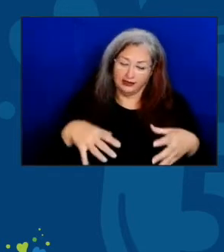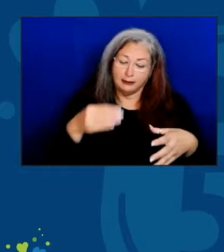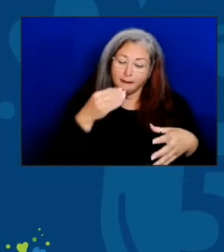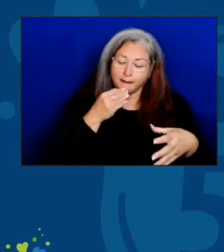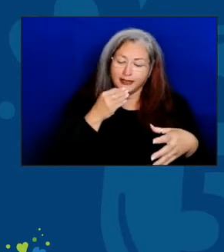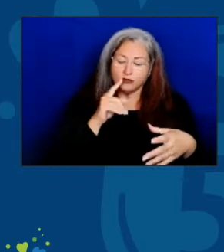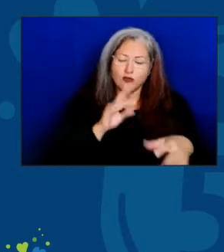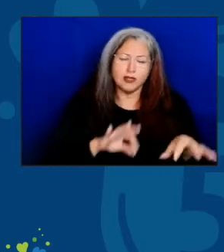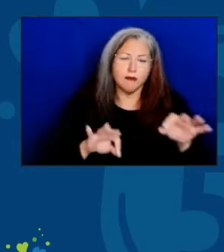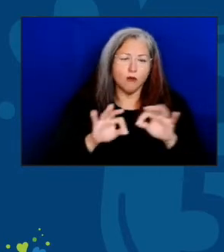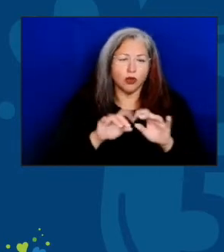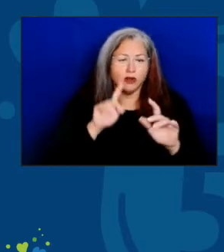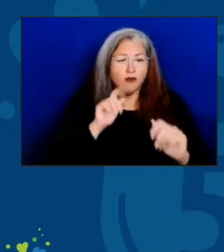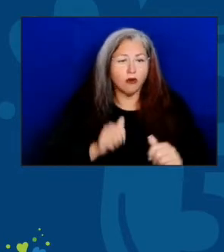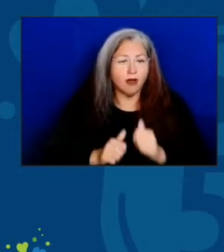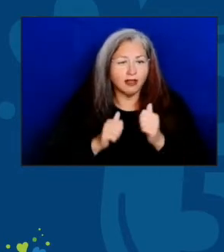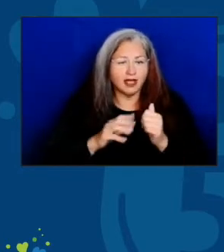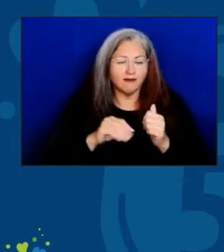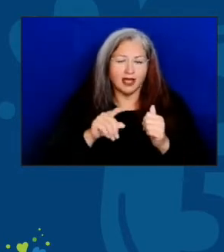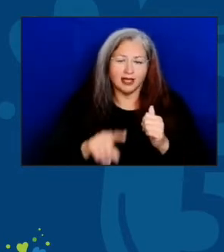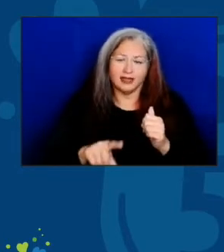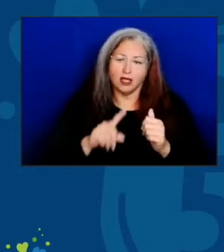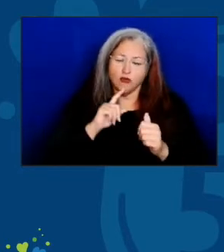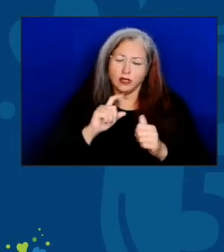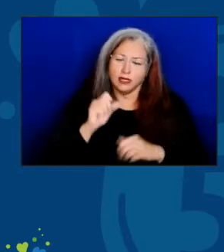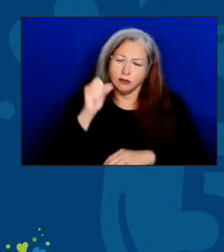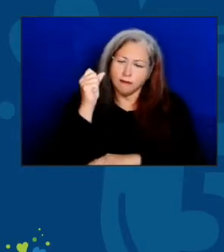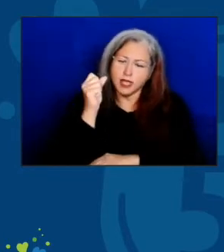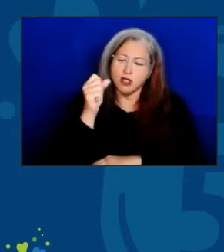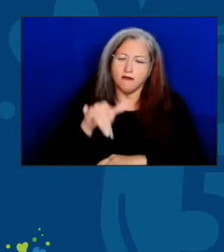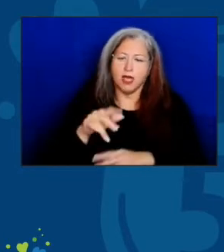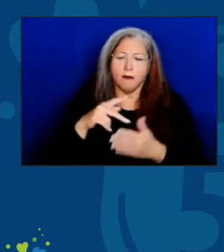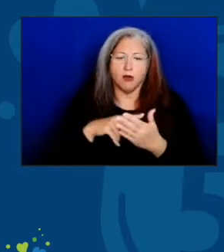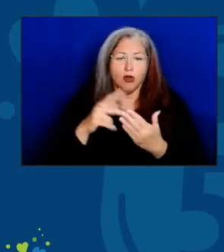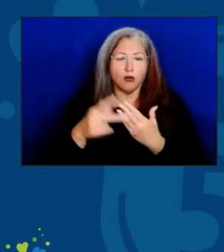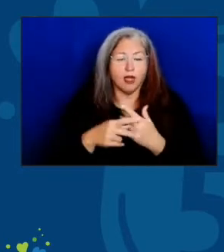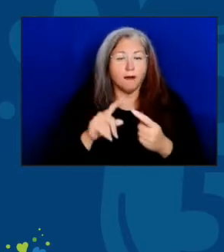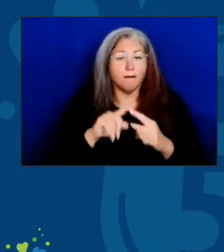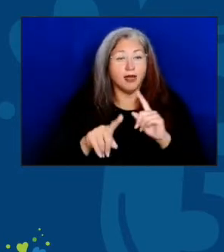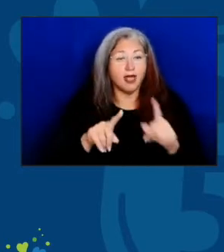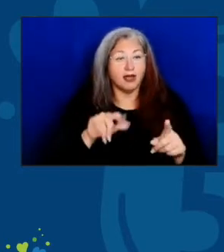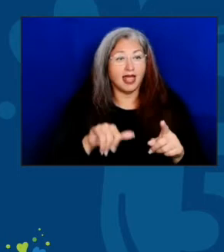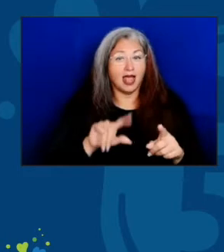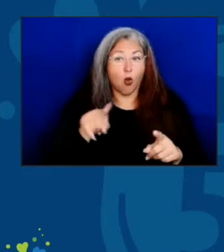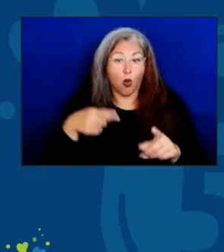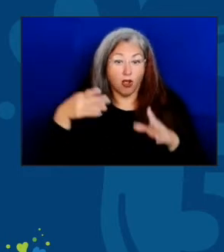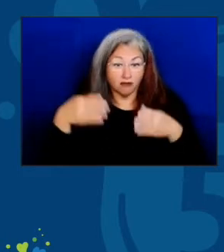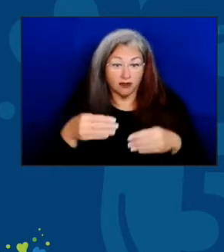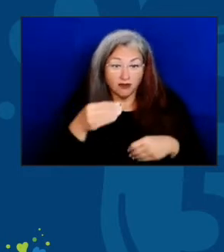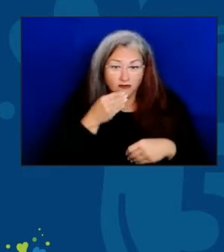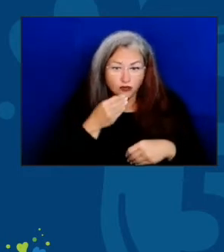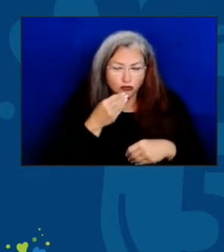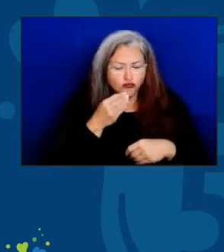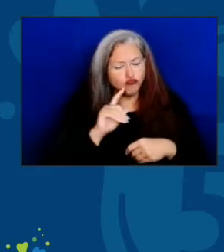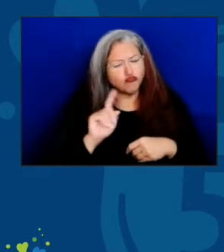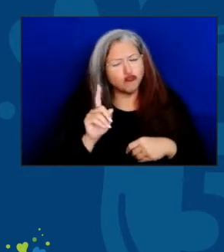and they are, of course, the cornerstone of the program. But it's not only about the food because a meal is so much more